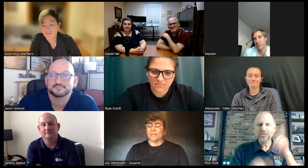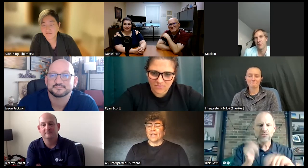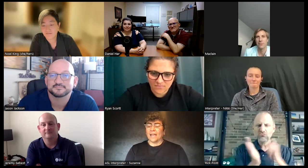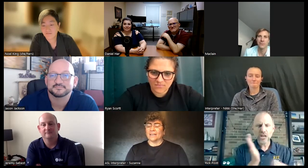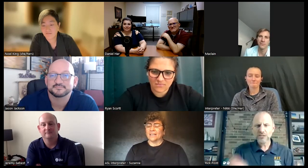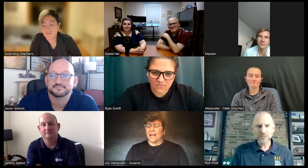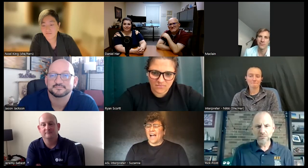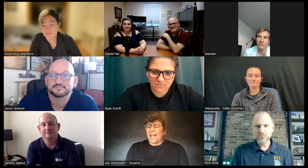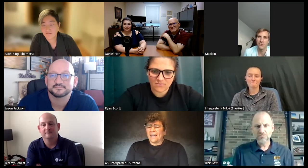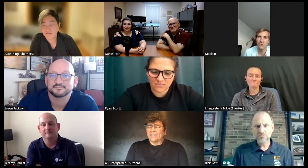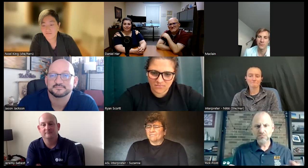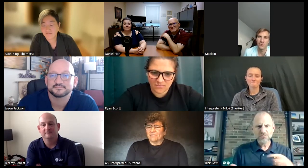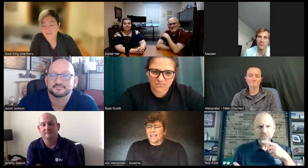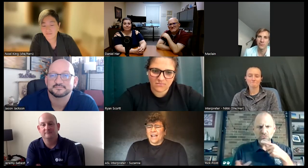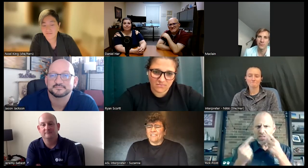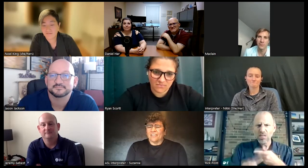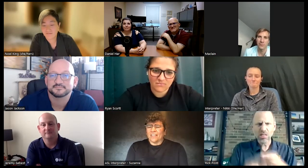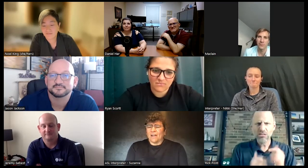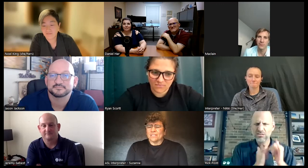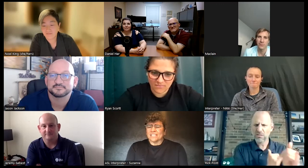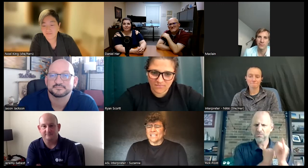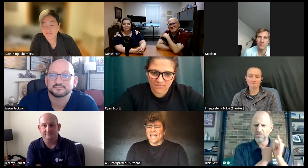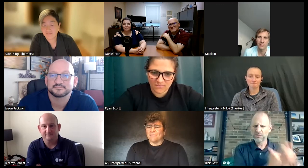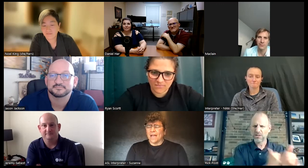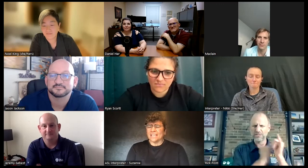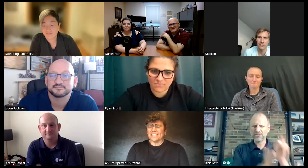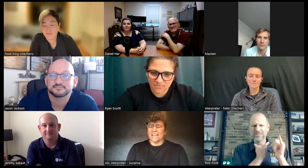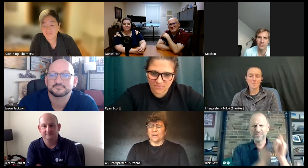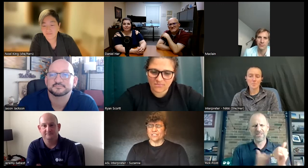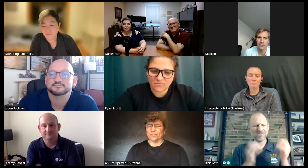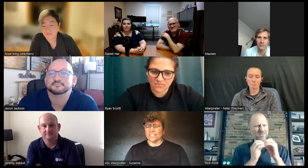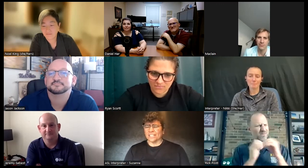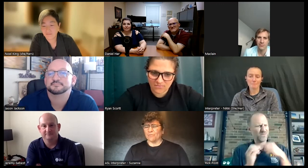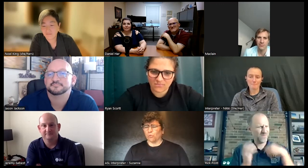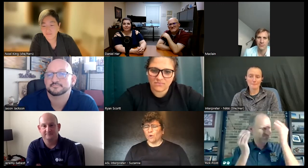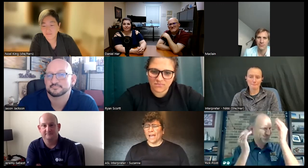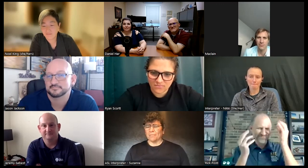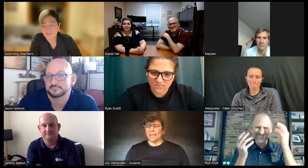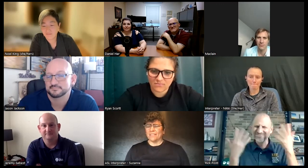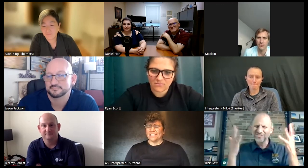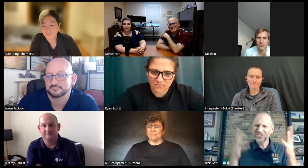and I had I felt I was the same as the hearing students they wrote like me they